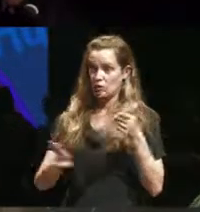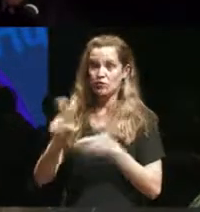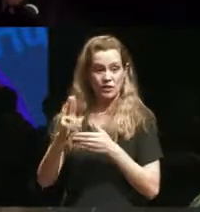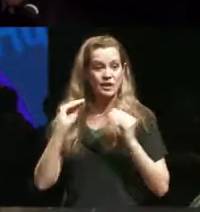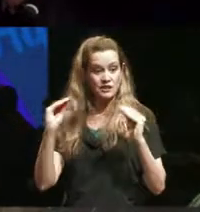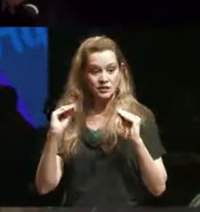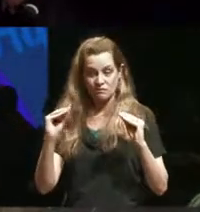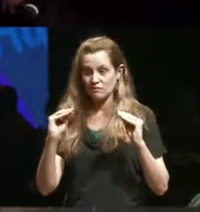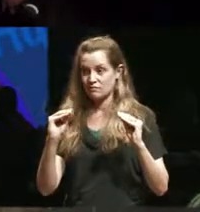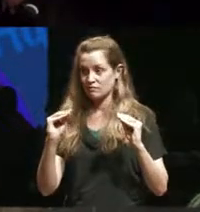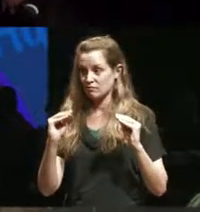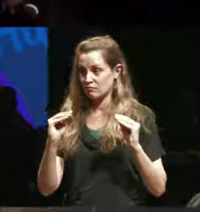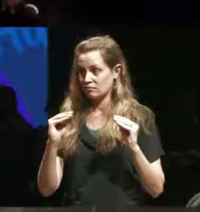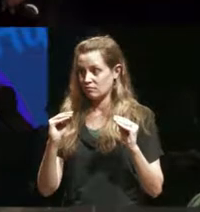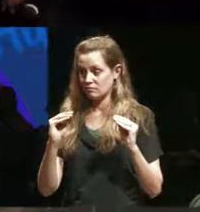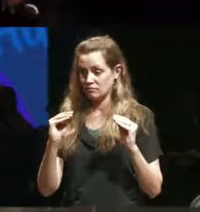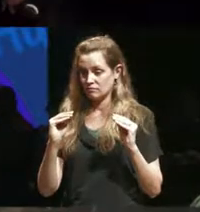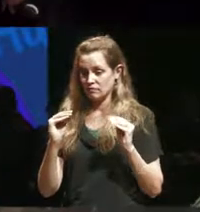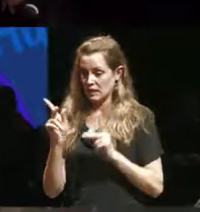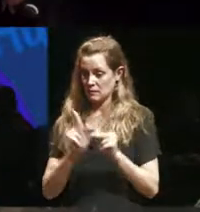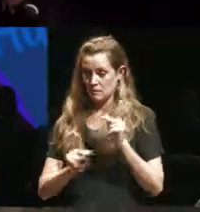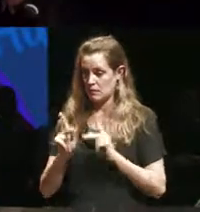nobody who doesn't identify with disabilities ever come to me and told me